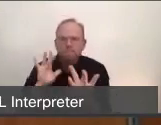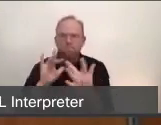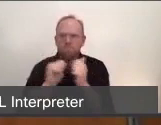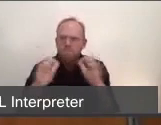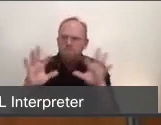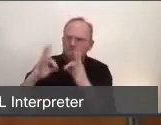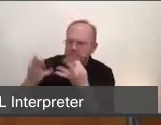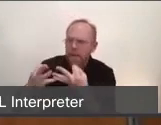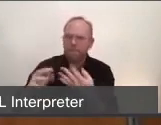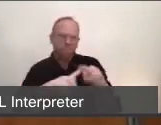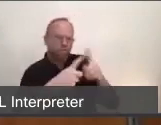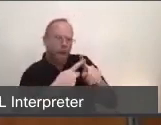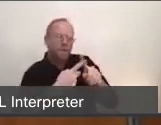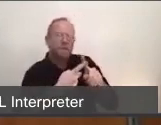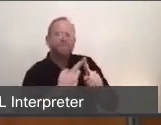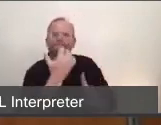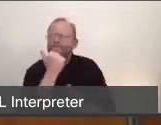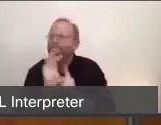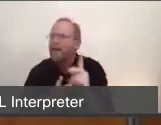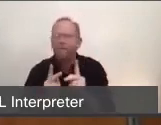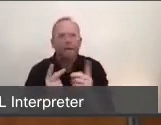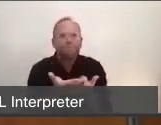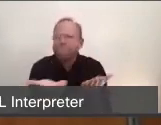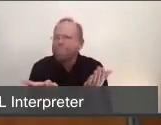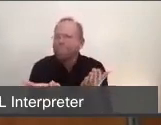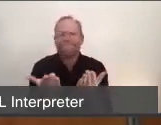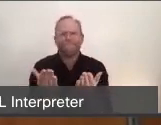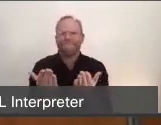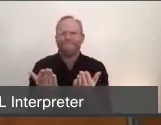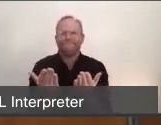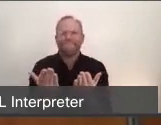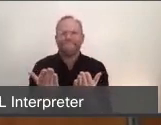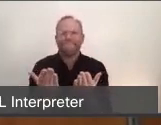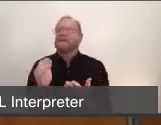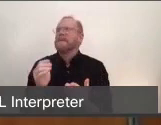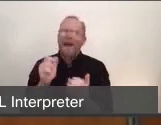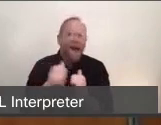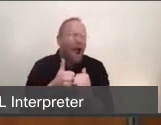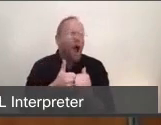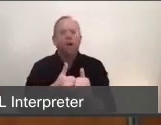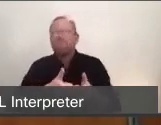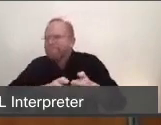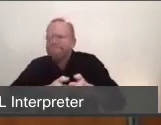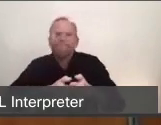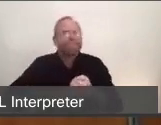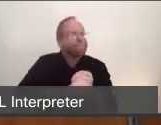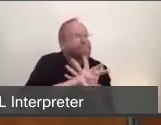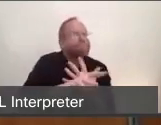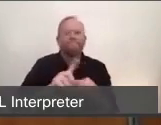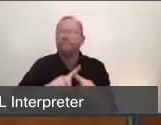in some other mode and medium that keeps you connected to the people who you can support and who can support you.